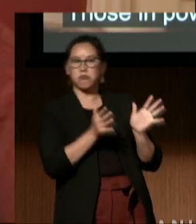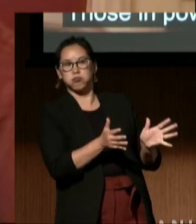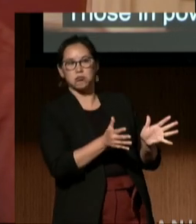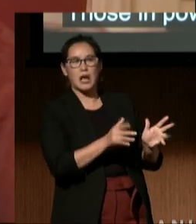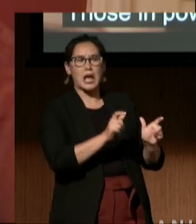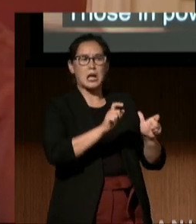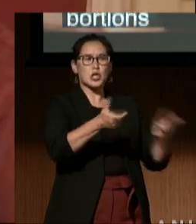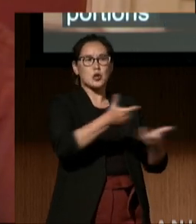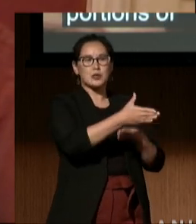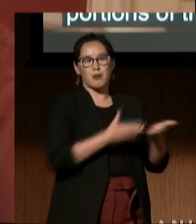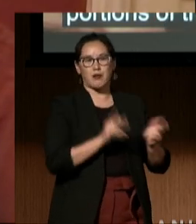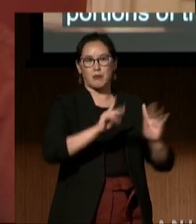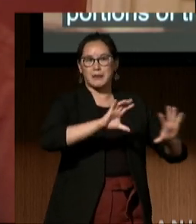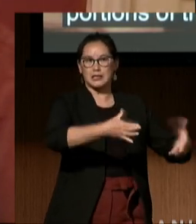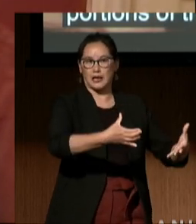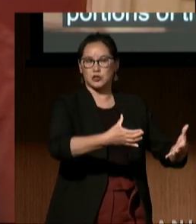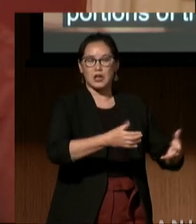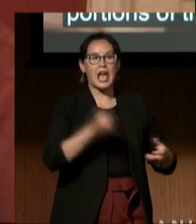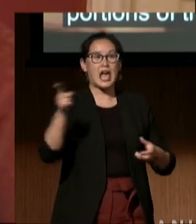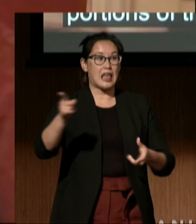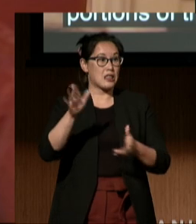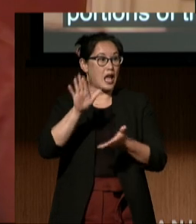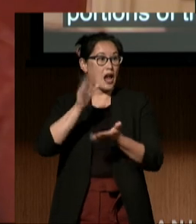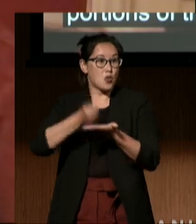to continue to hoard wealth and power.